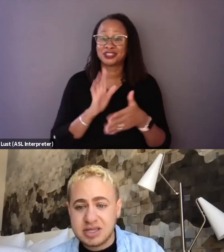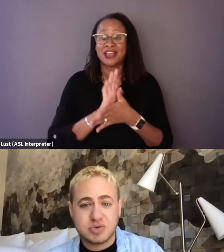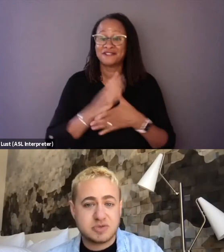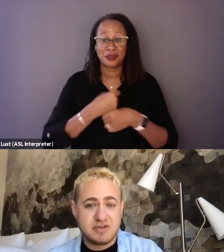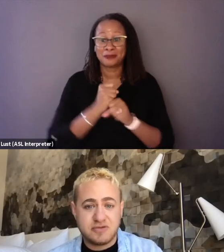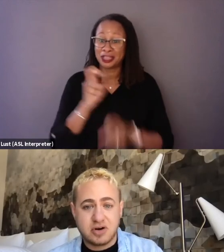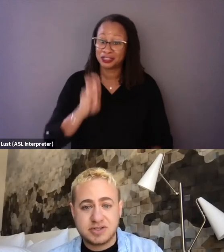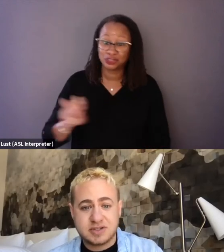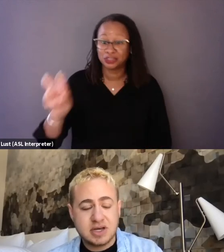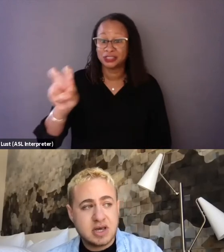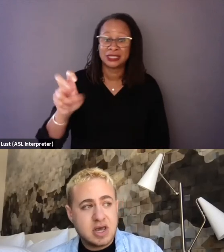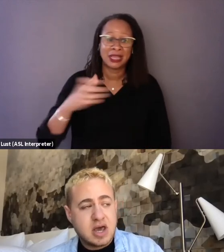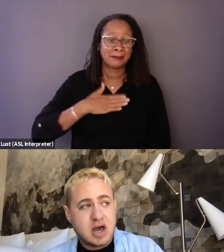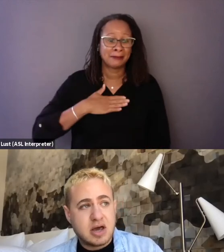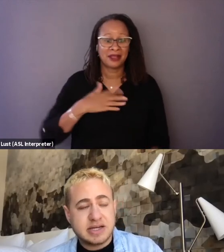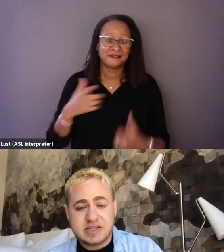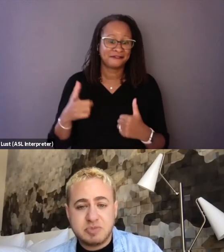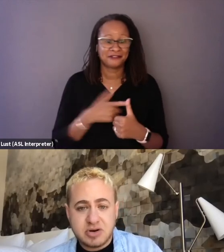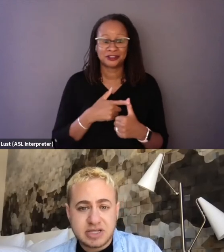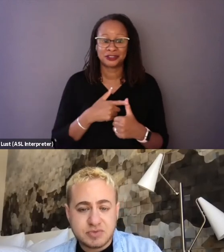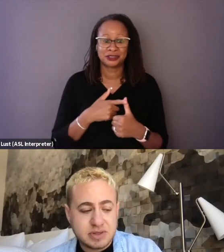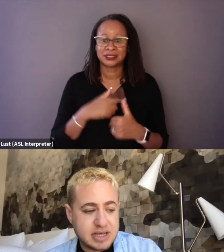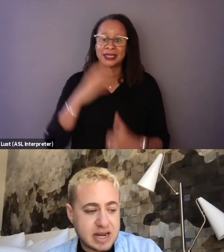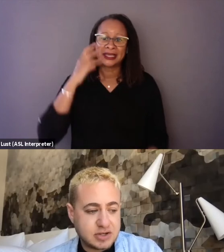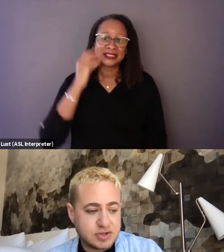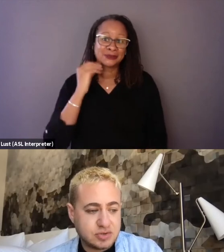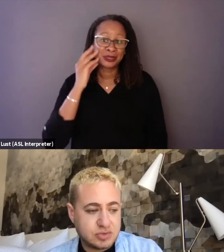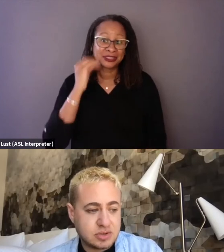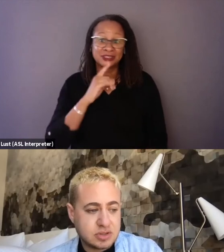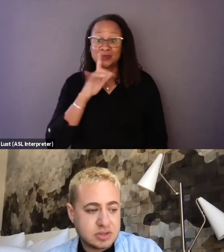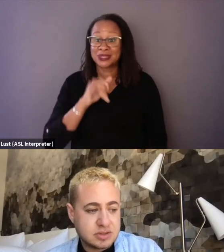This was my first experience really getting to